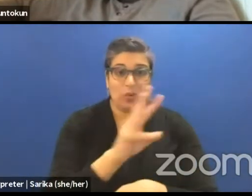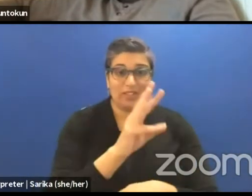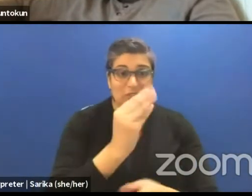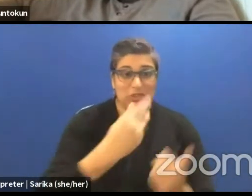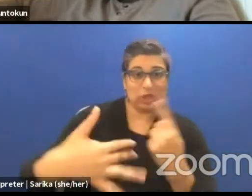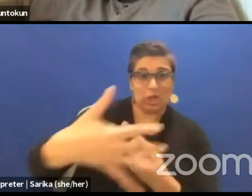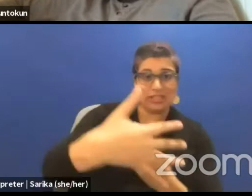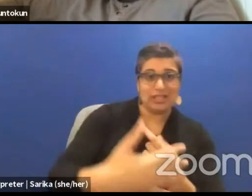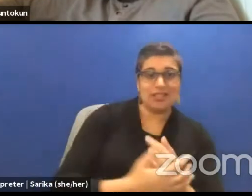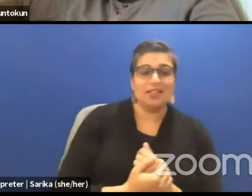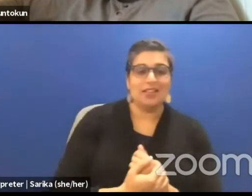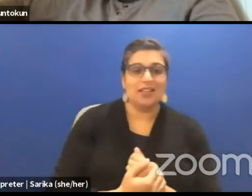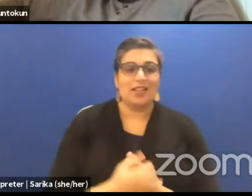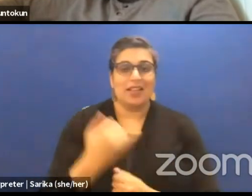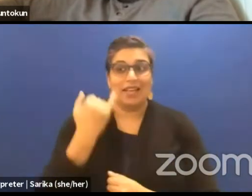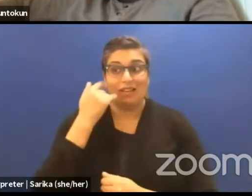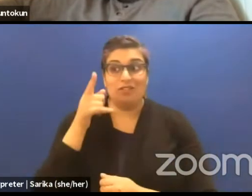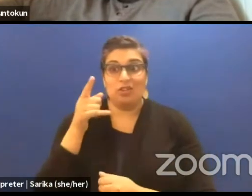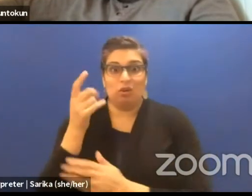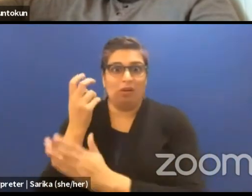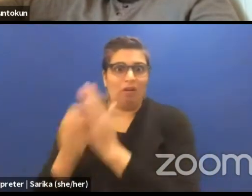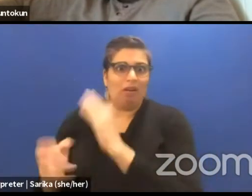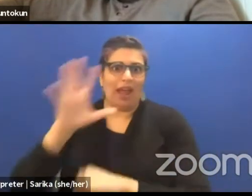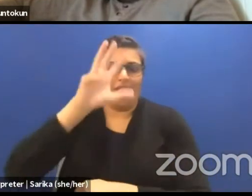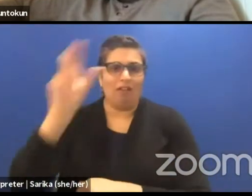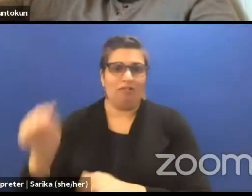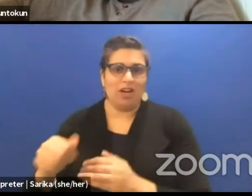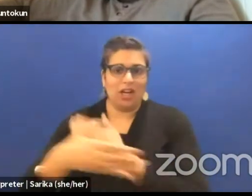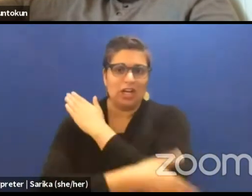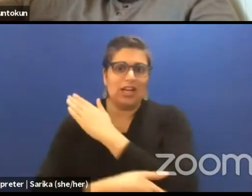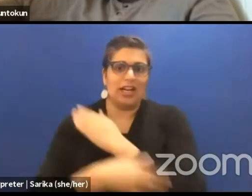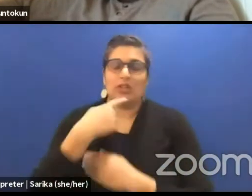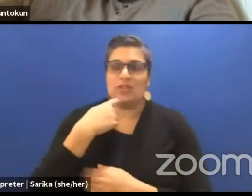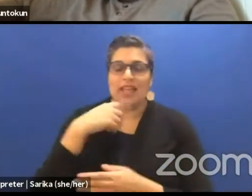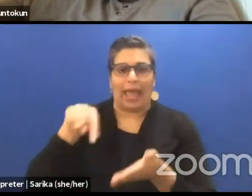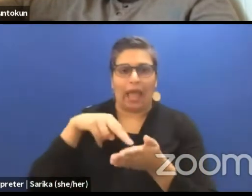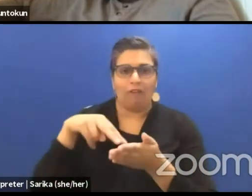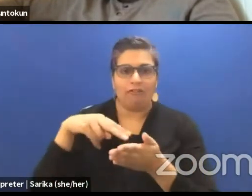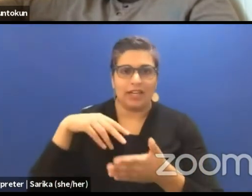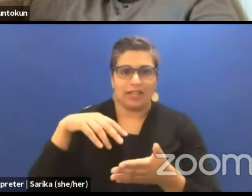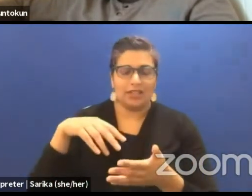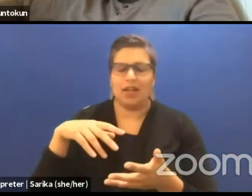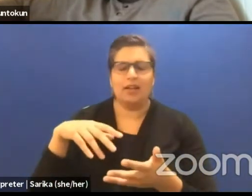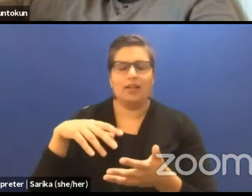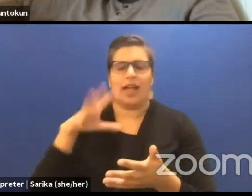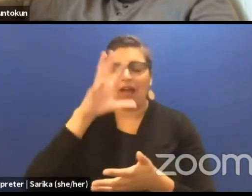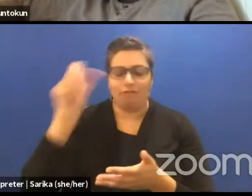And if you are in Africa, in any African country and you say African dance, what? This is meaningless, this doesn't mean anything